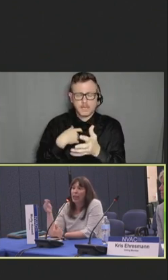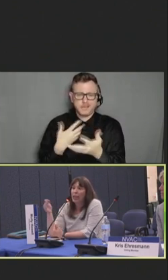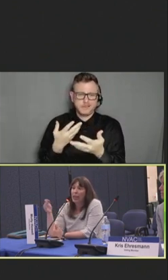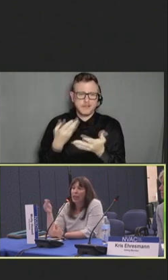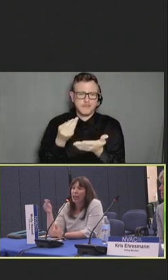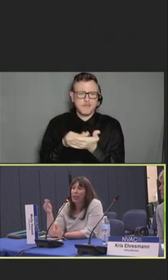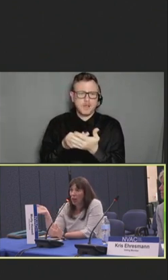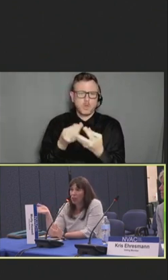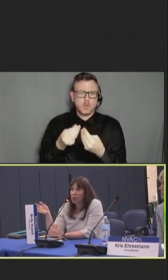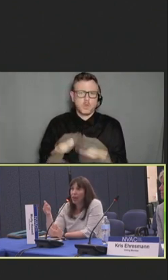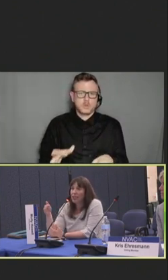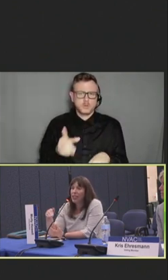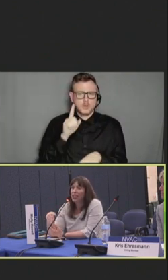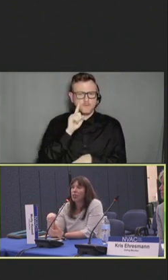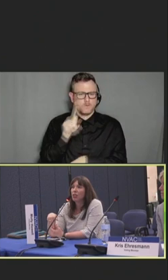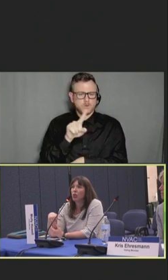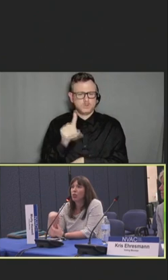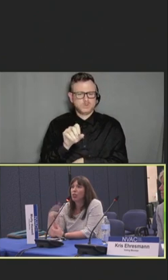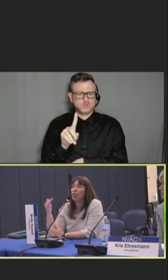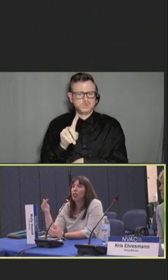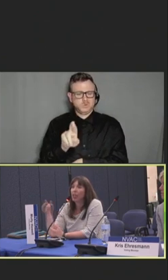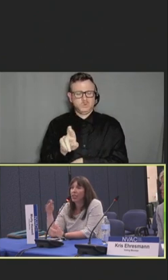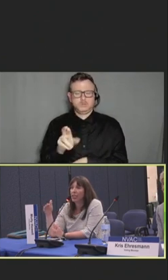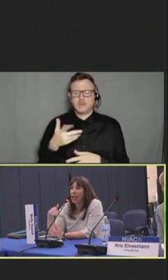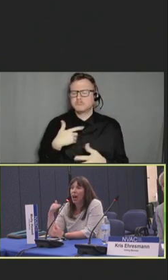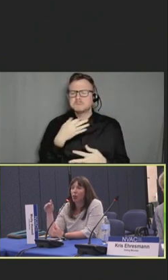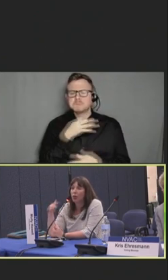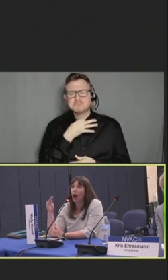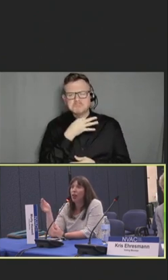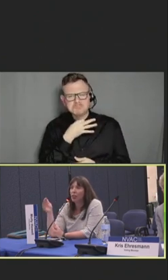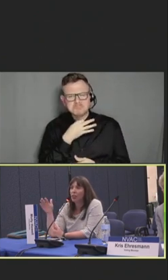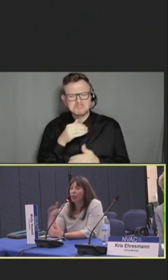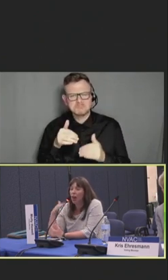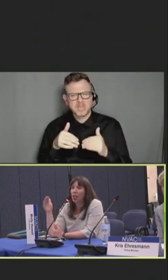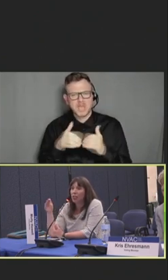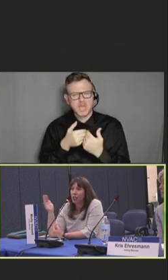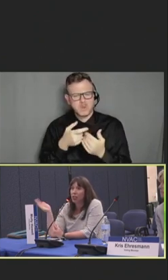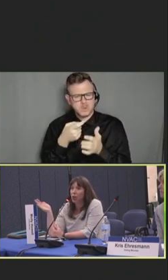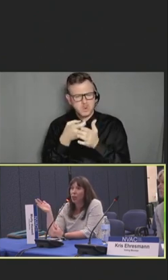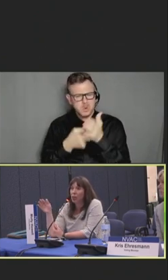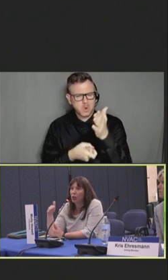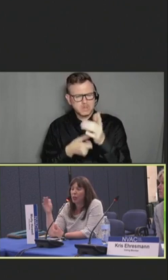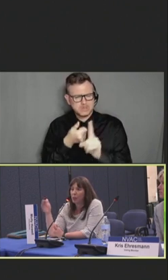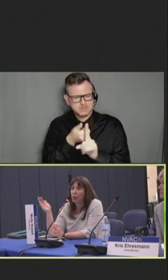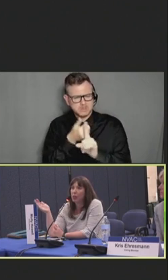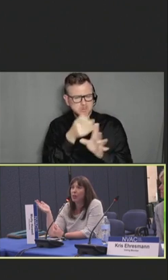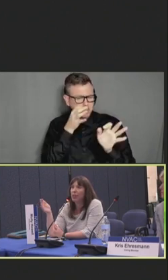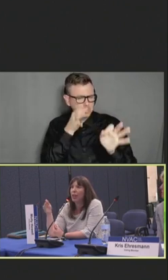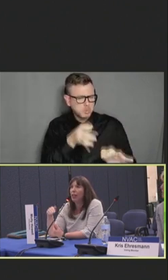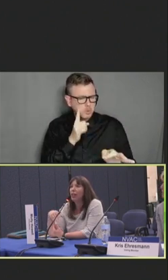And so, just curious as to how those costs are determined or the reimbursement and if